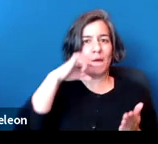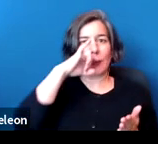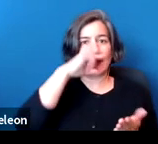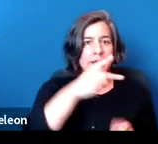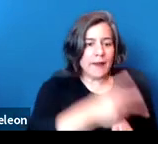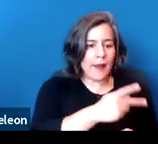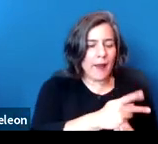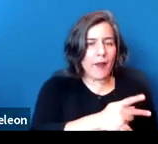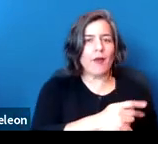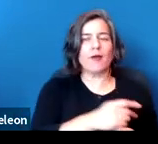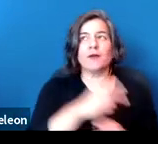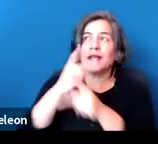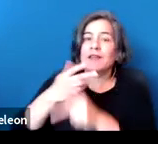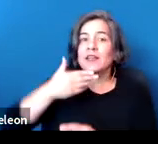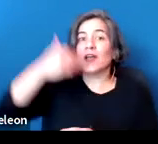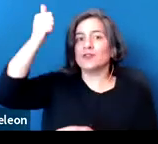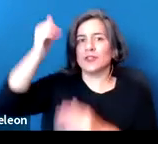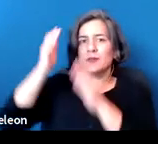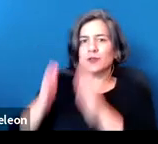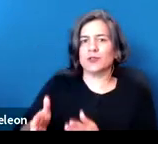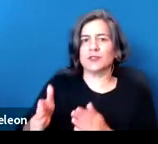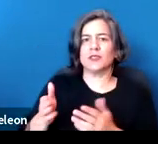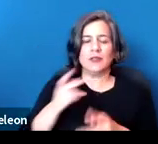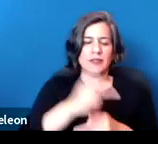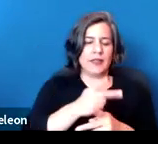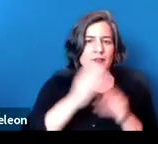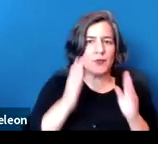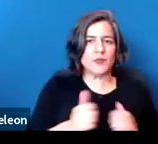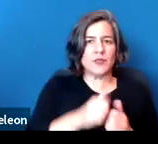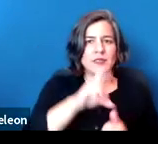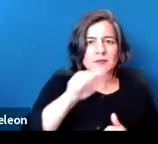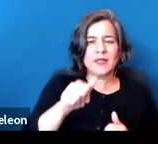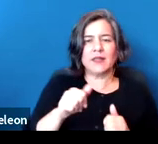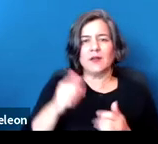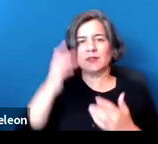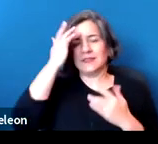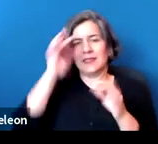to an older adult, a person with a disability, or a sick family member related